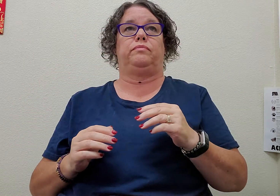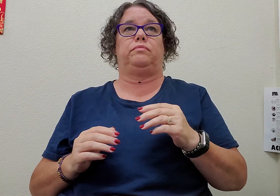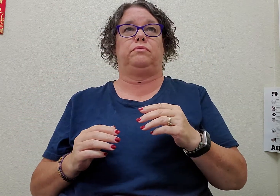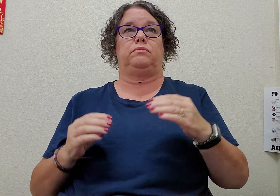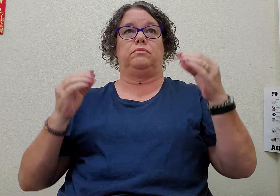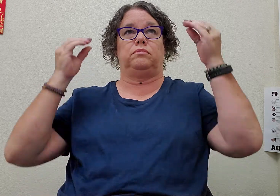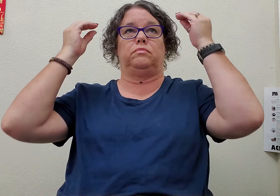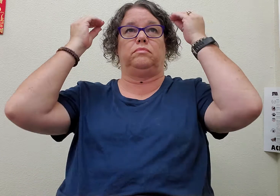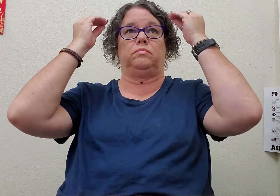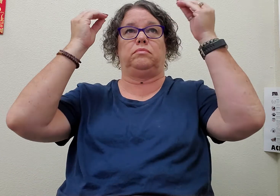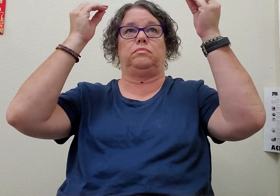teacher